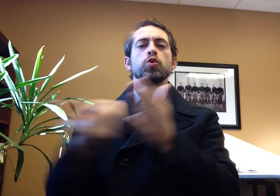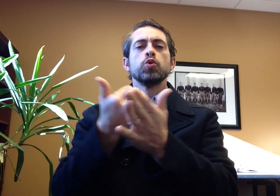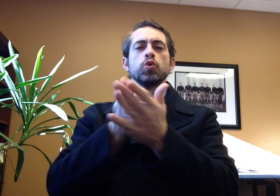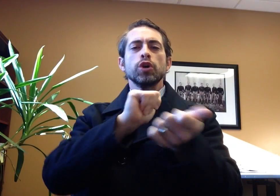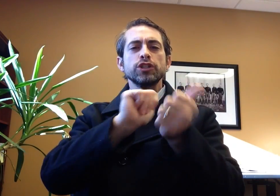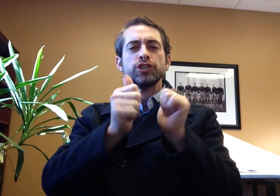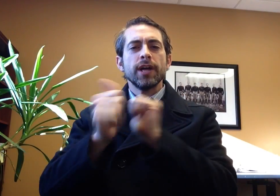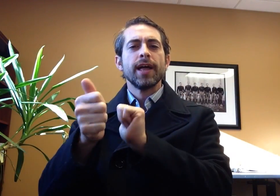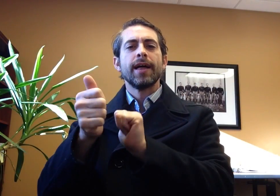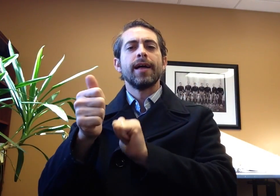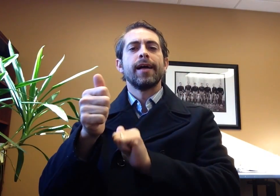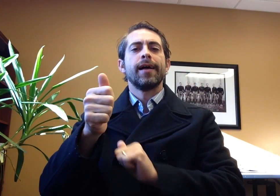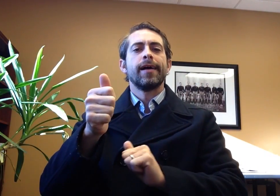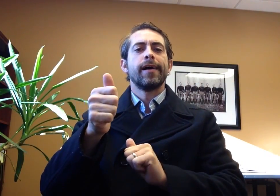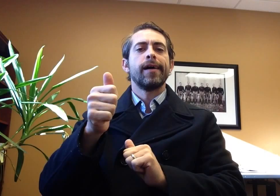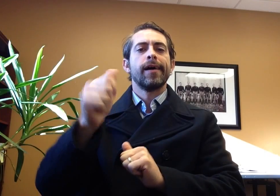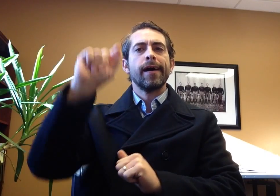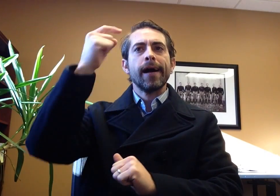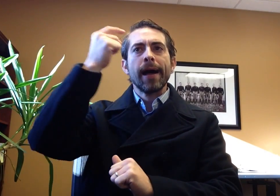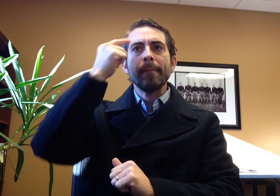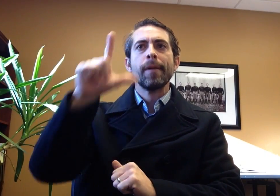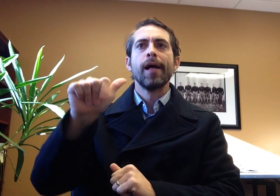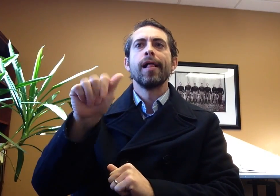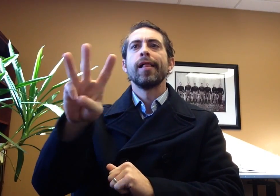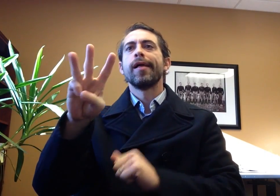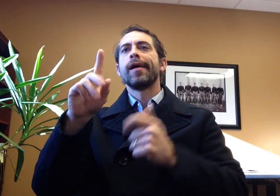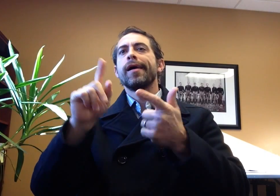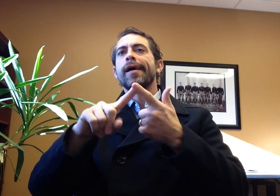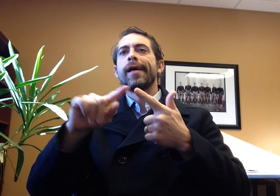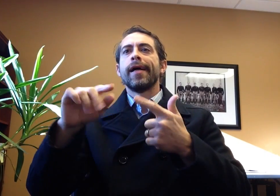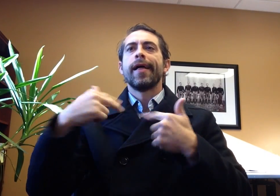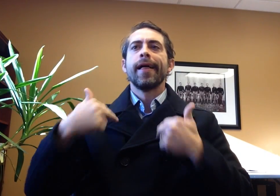provide information regarding health insurance plans that are available